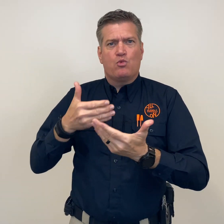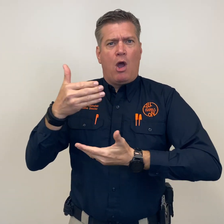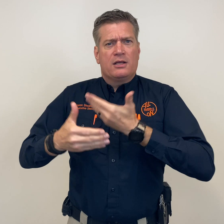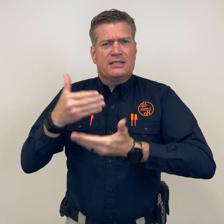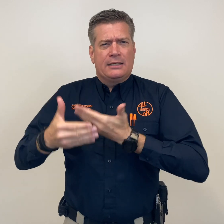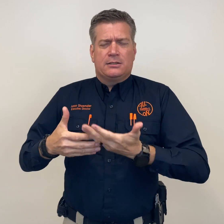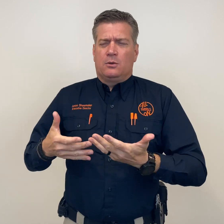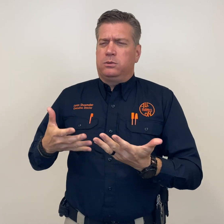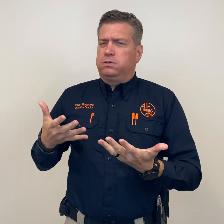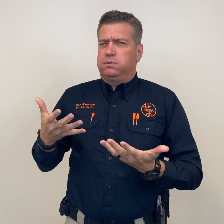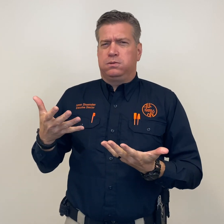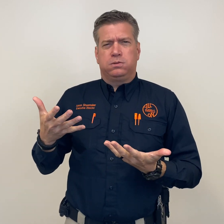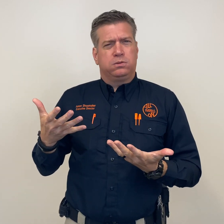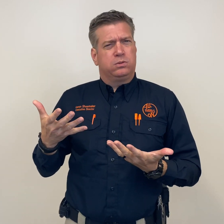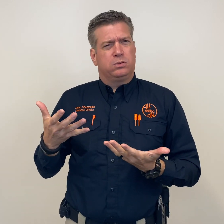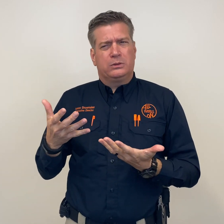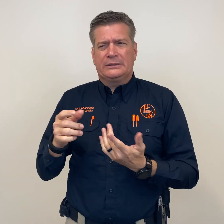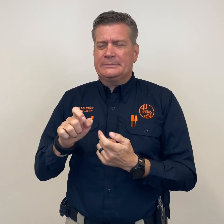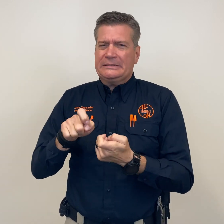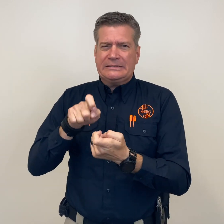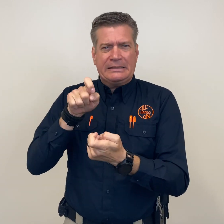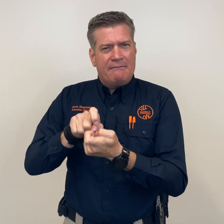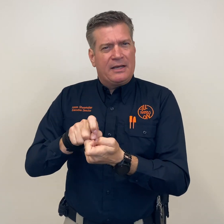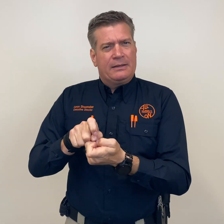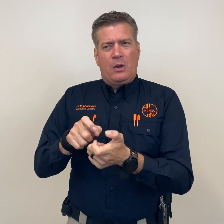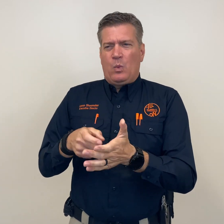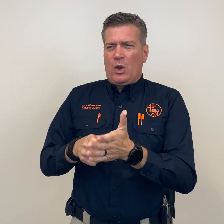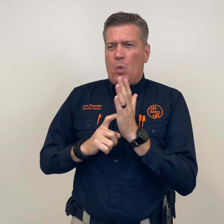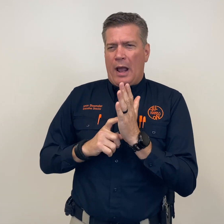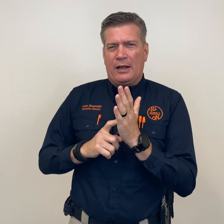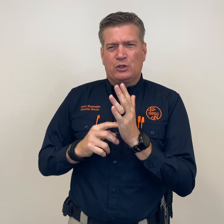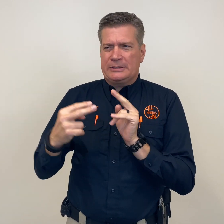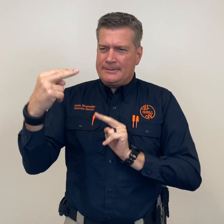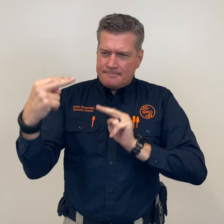interpreters and hearing interpreters working as teams.